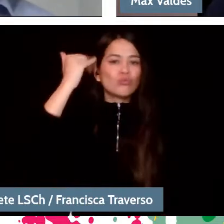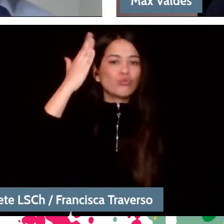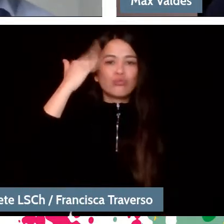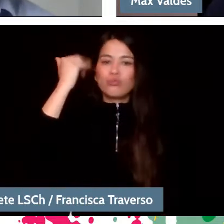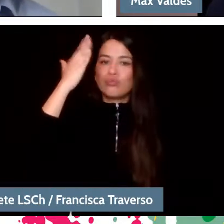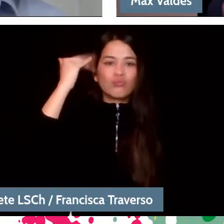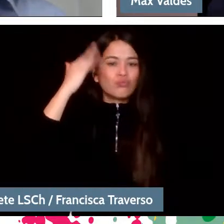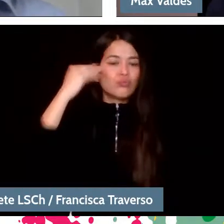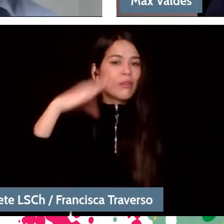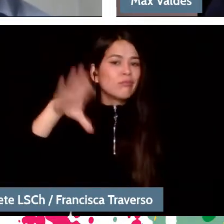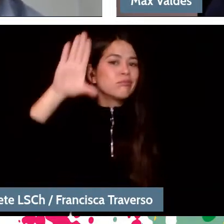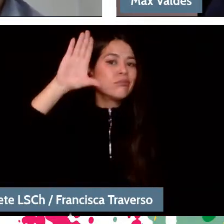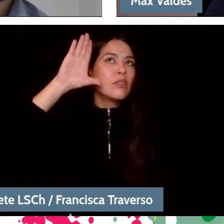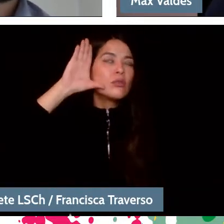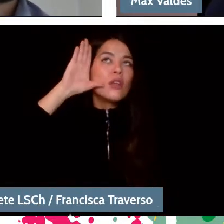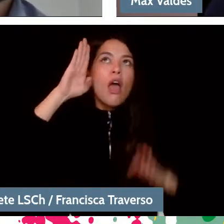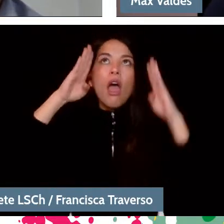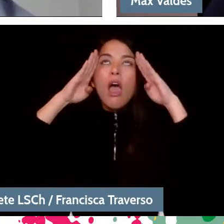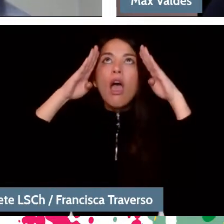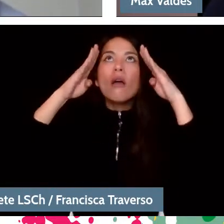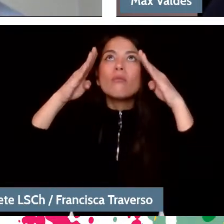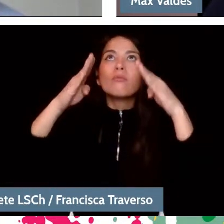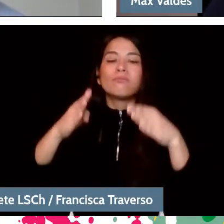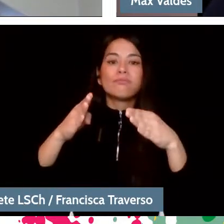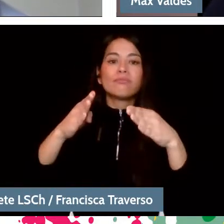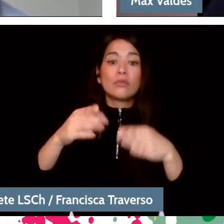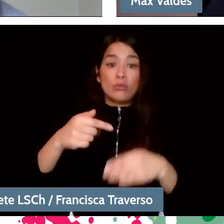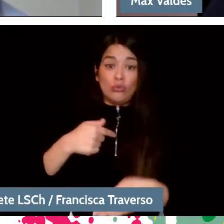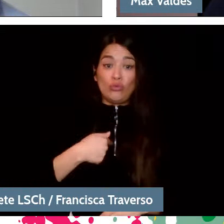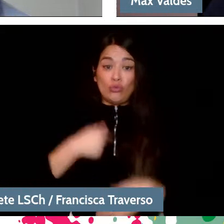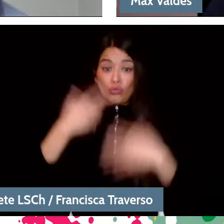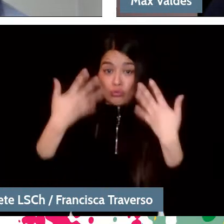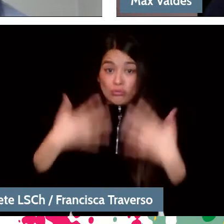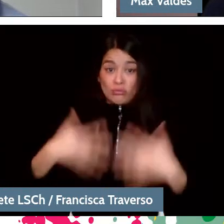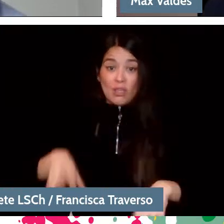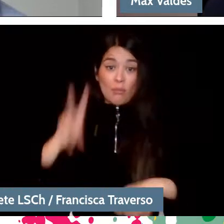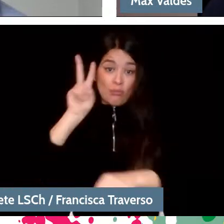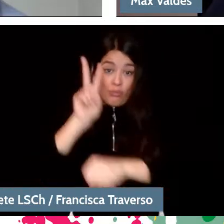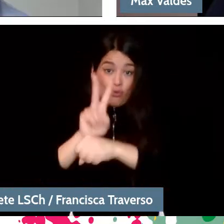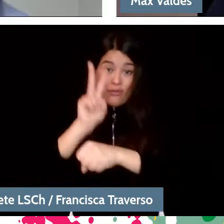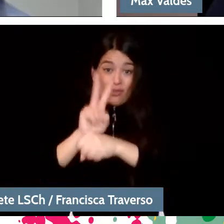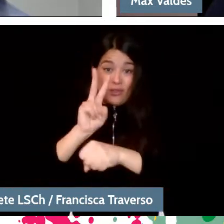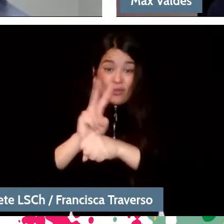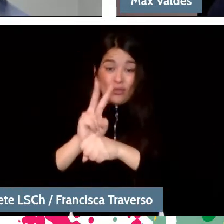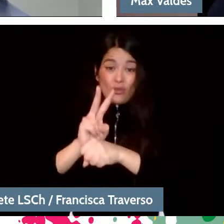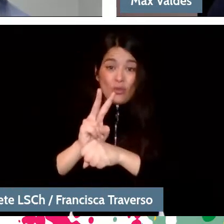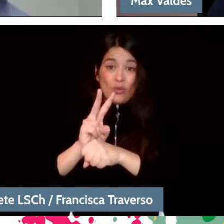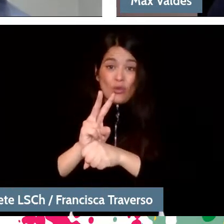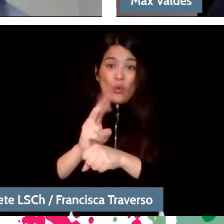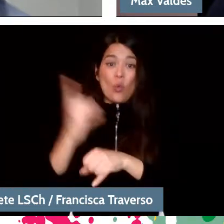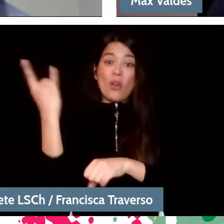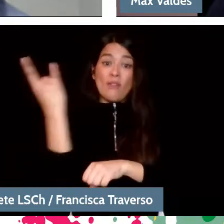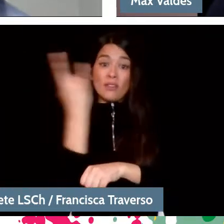of precisely what you are, of musicology and aesthetics of music, especially at the University of Puerto Rico for the whole of last year.